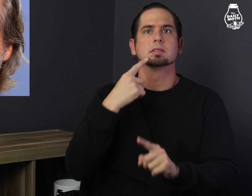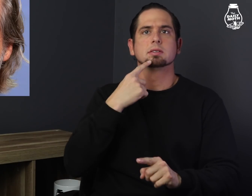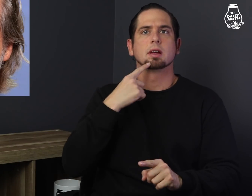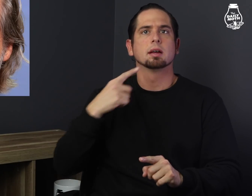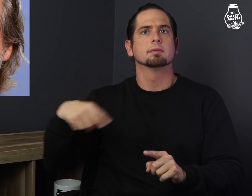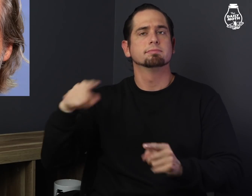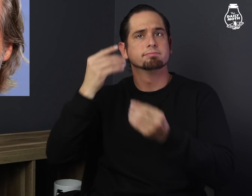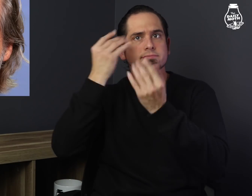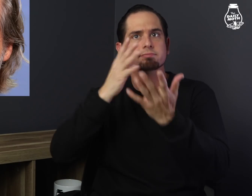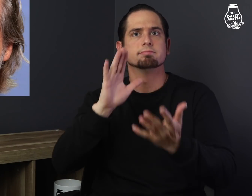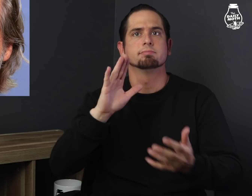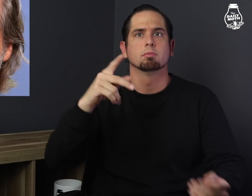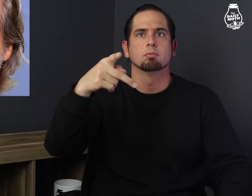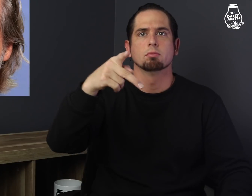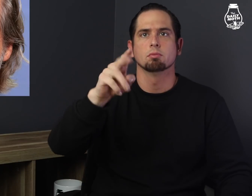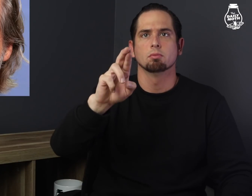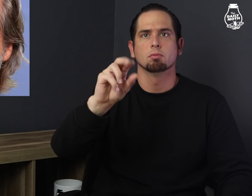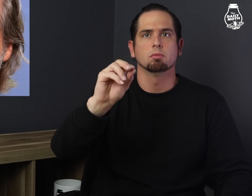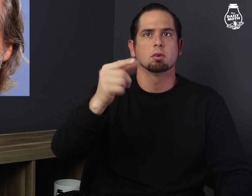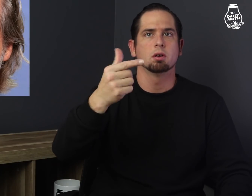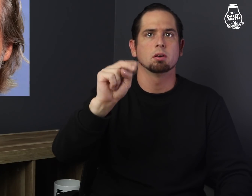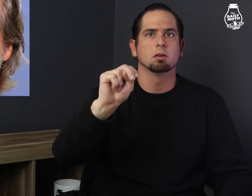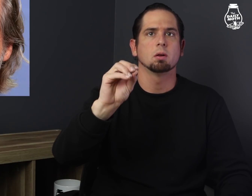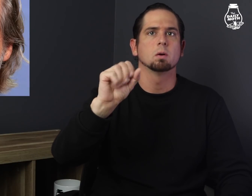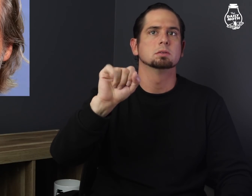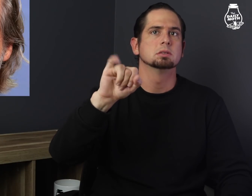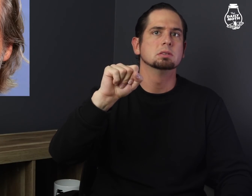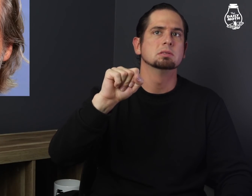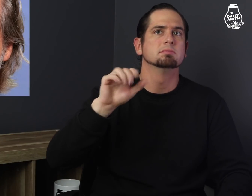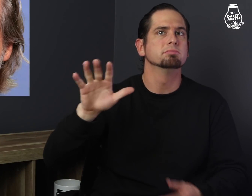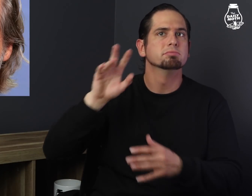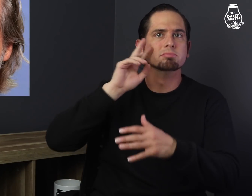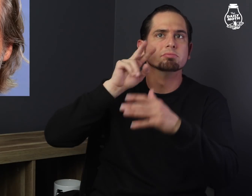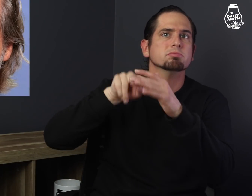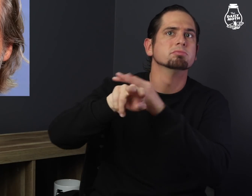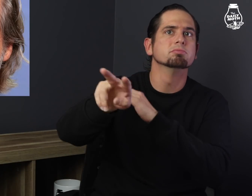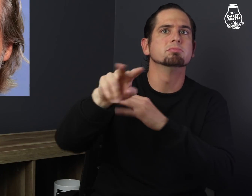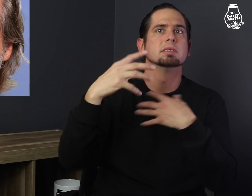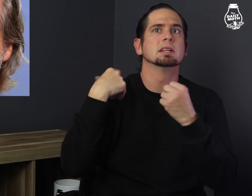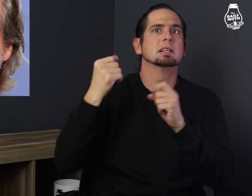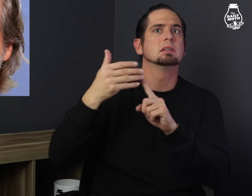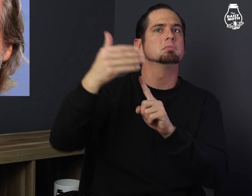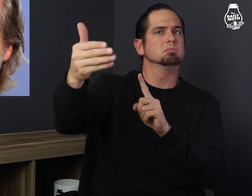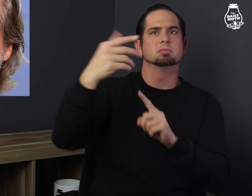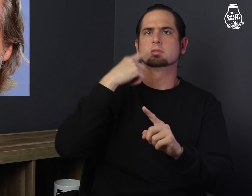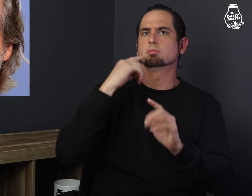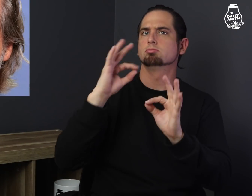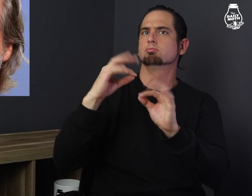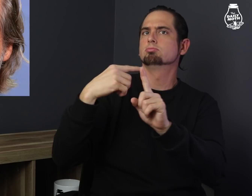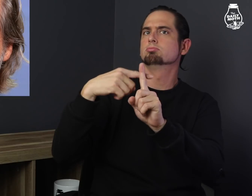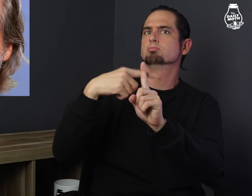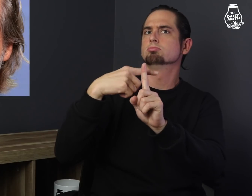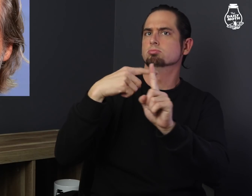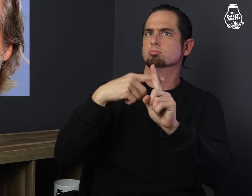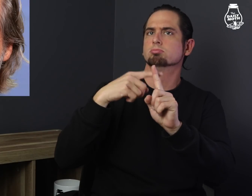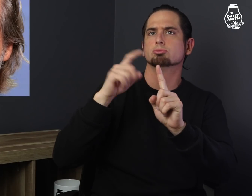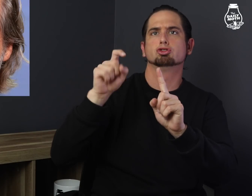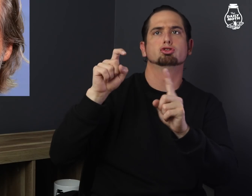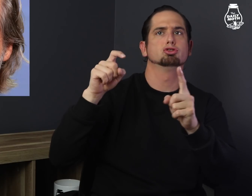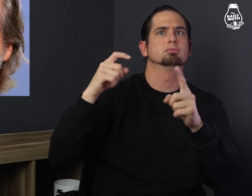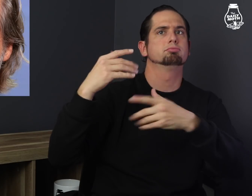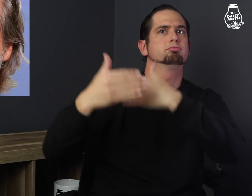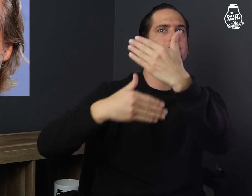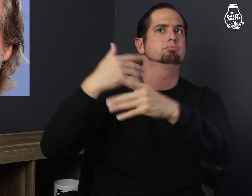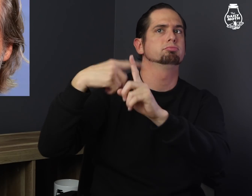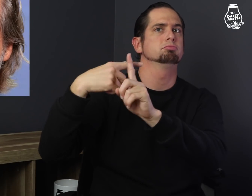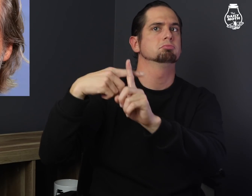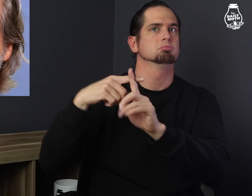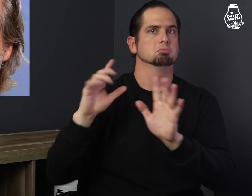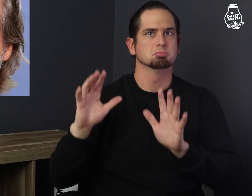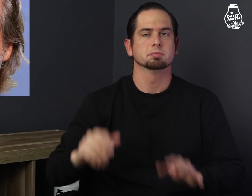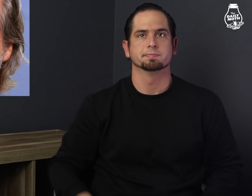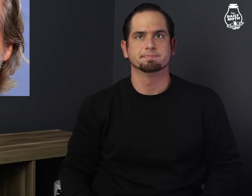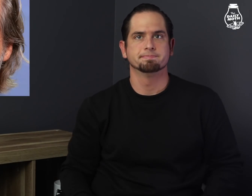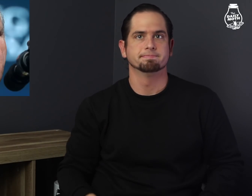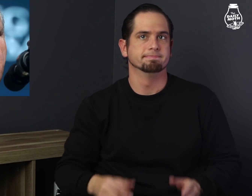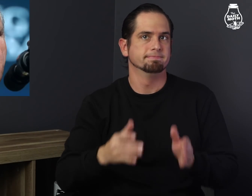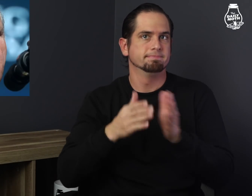that the prognosis is good.